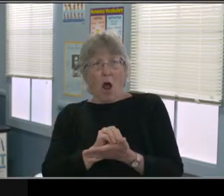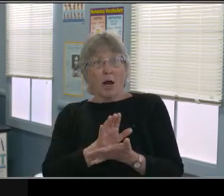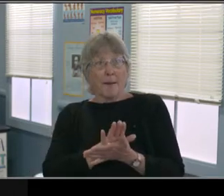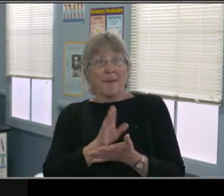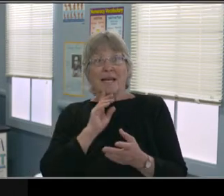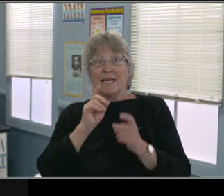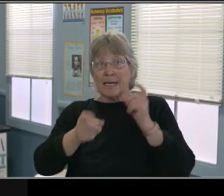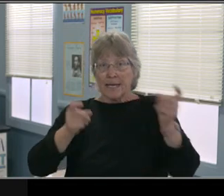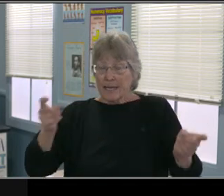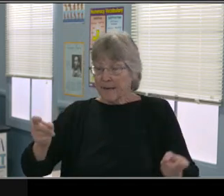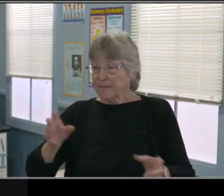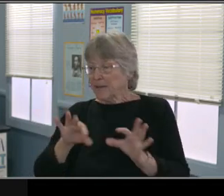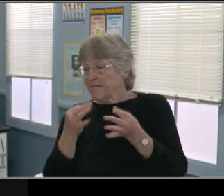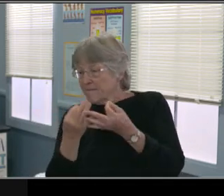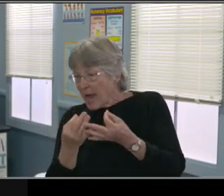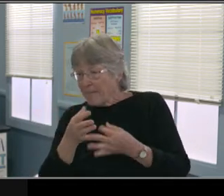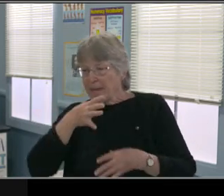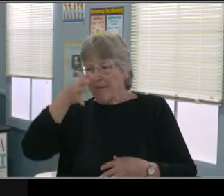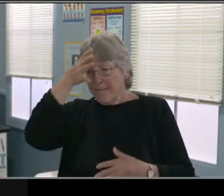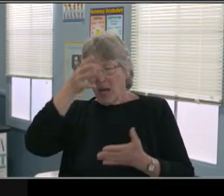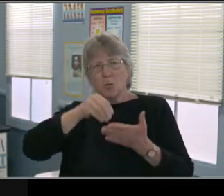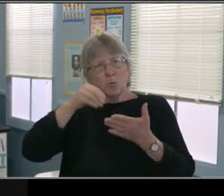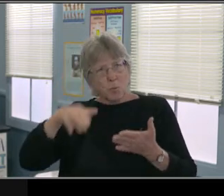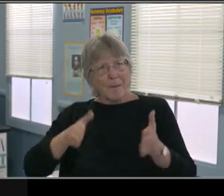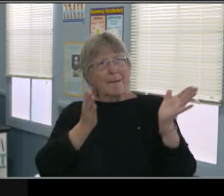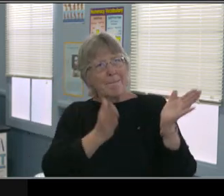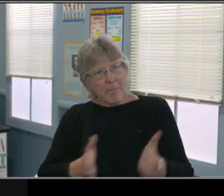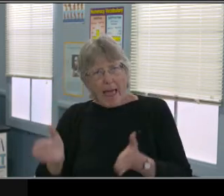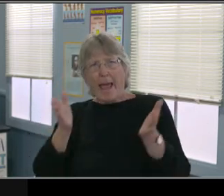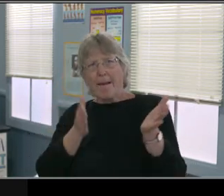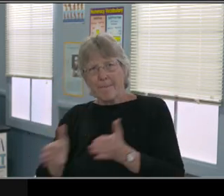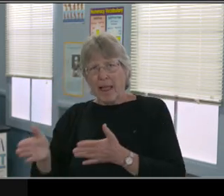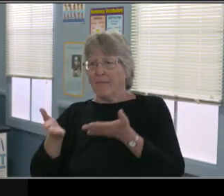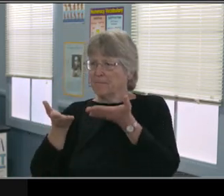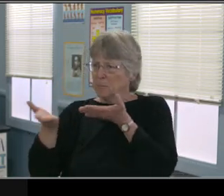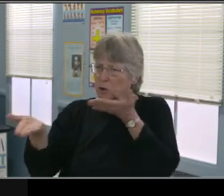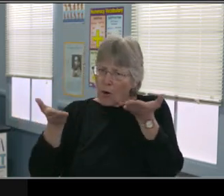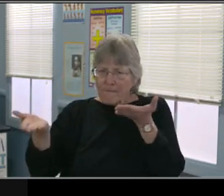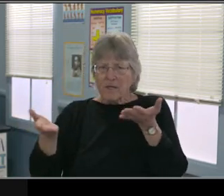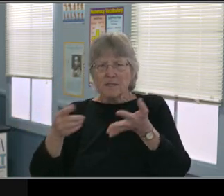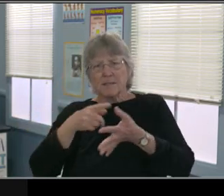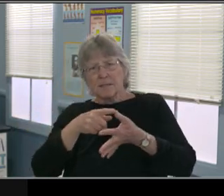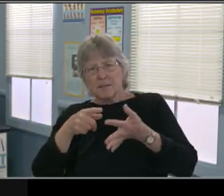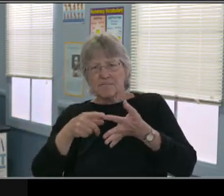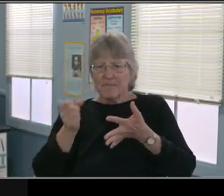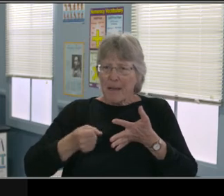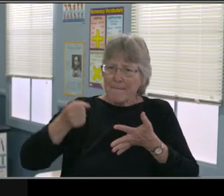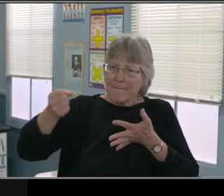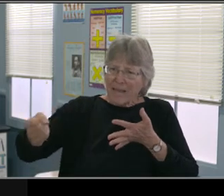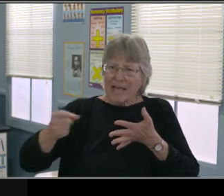cause for whatever reasons, the speech services is too much. Too much screen time. When we get back to in-person,